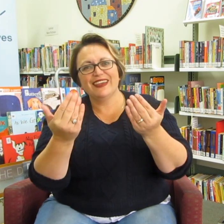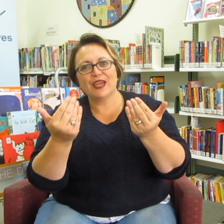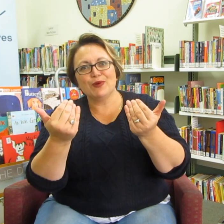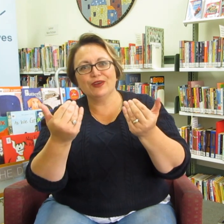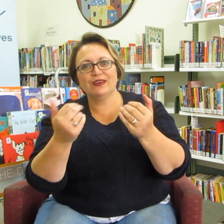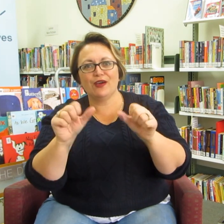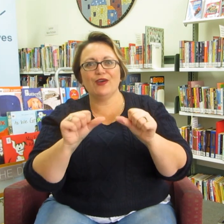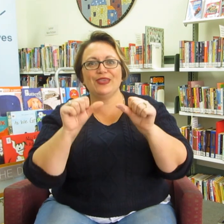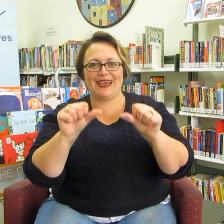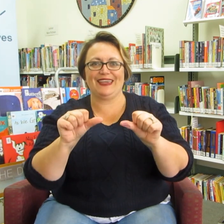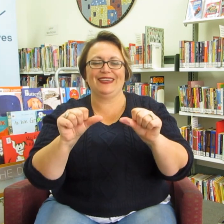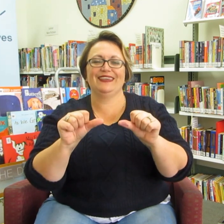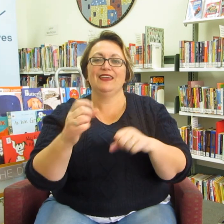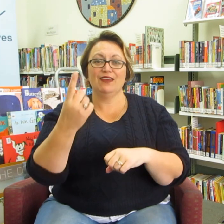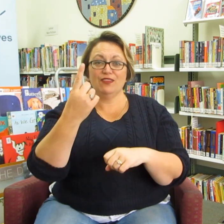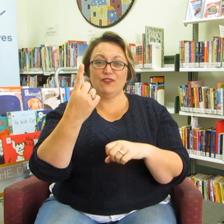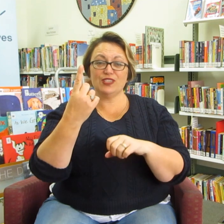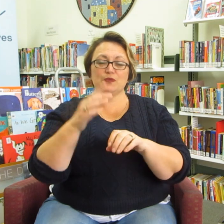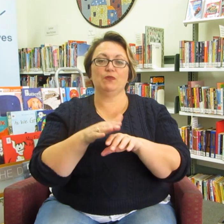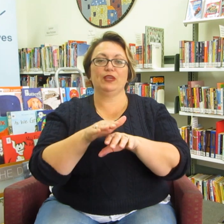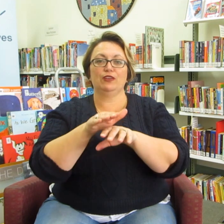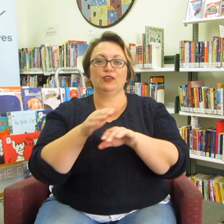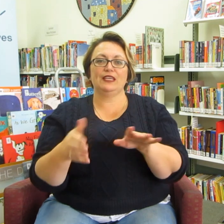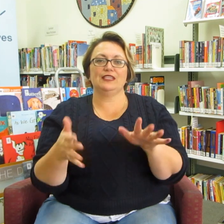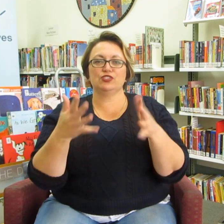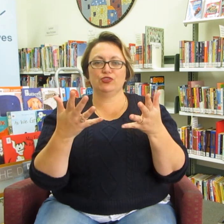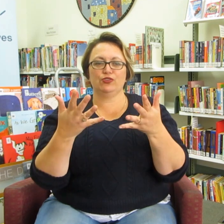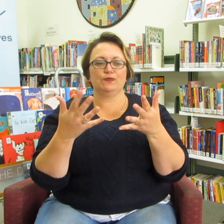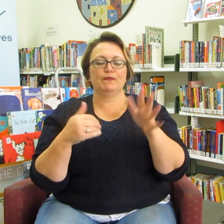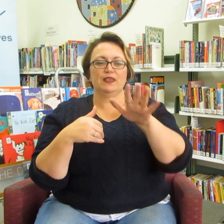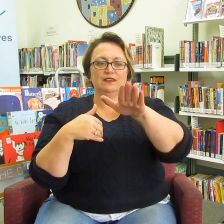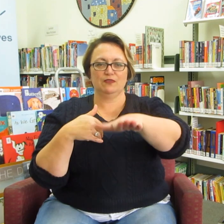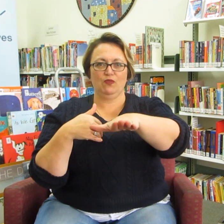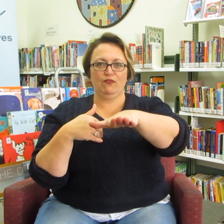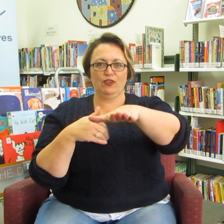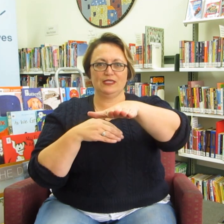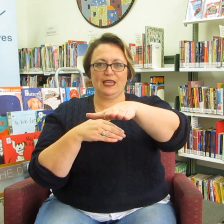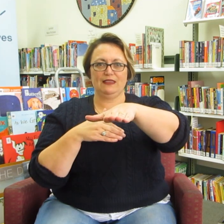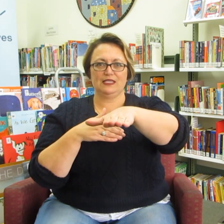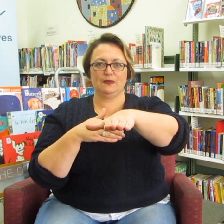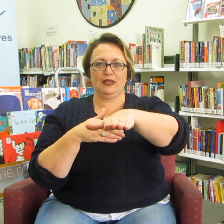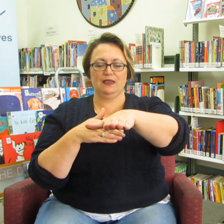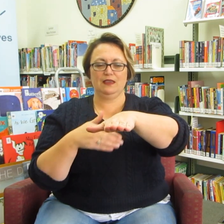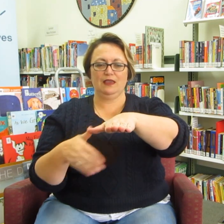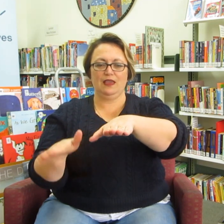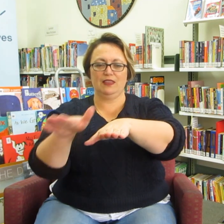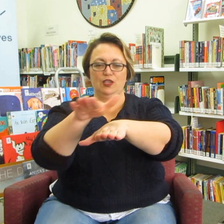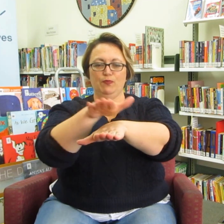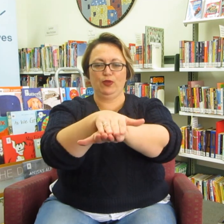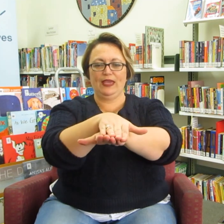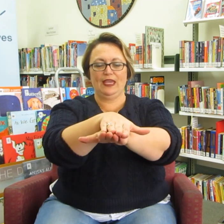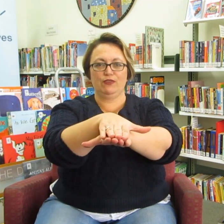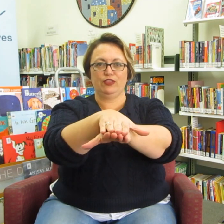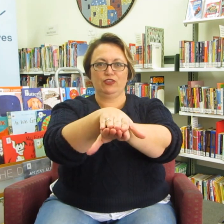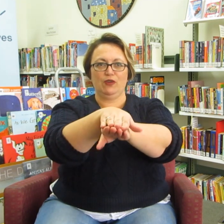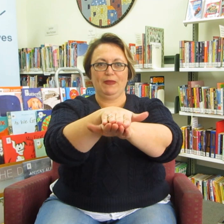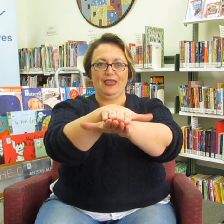come one, okay The first one we are going to learn is TURTLE First hand this way, and then you put your hand over the top